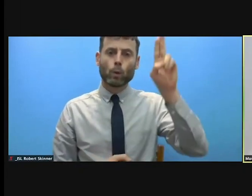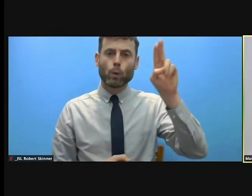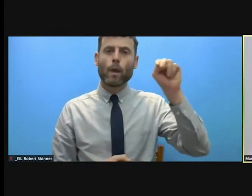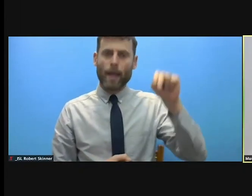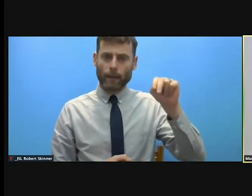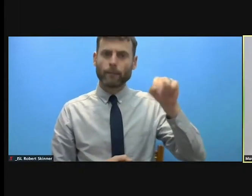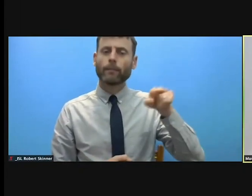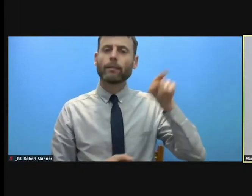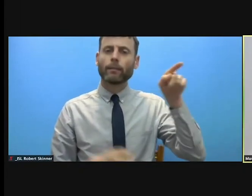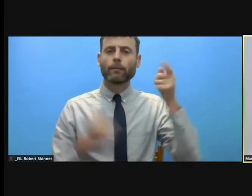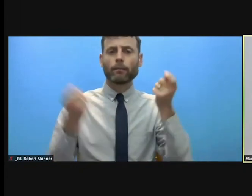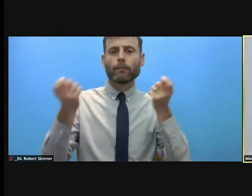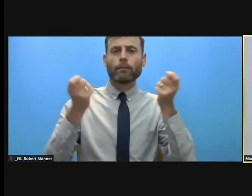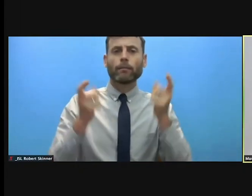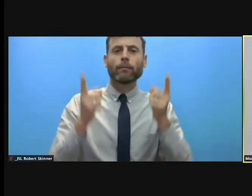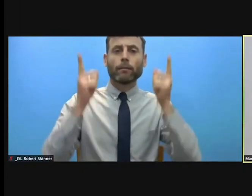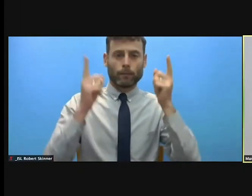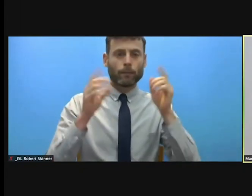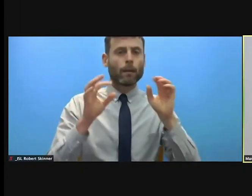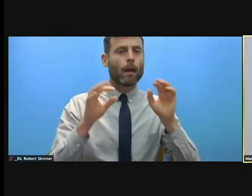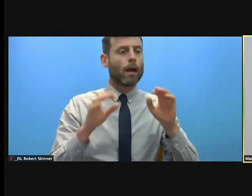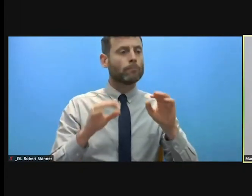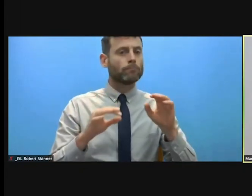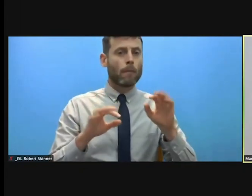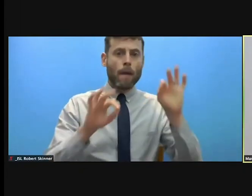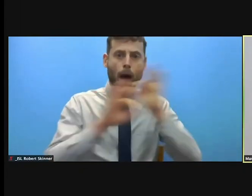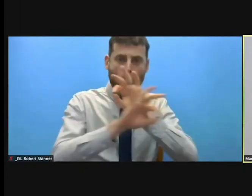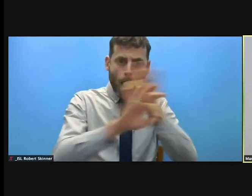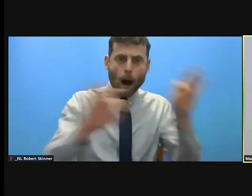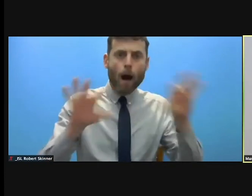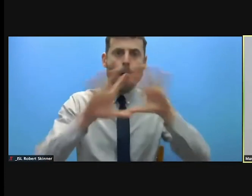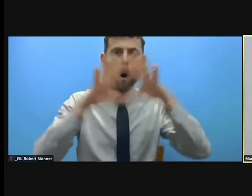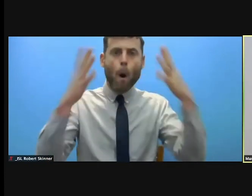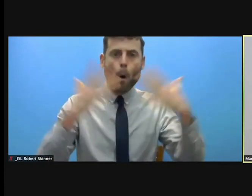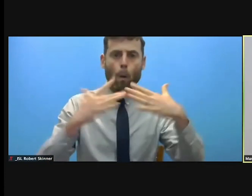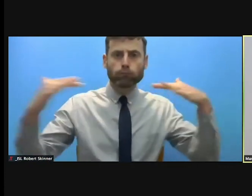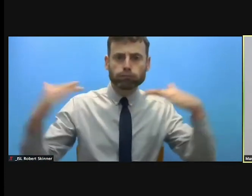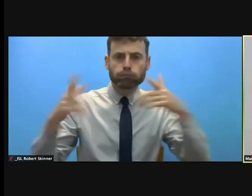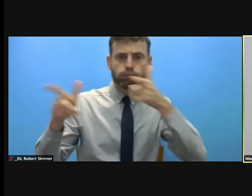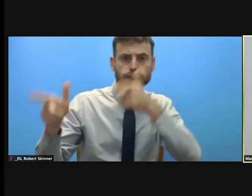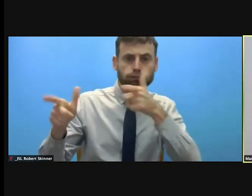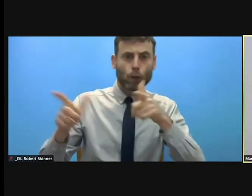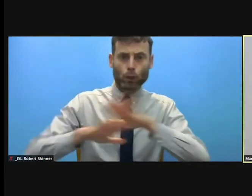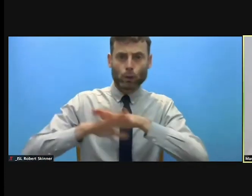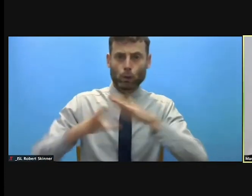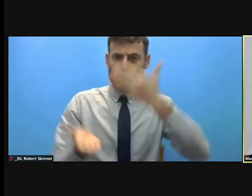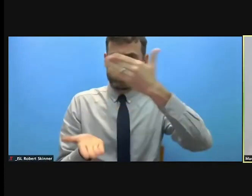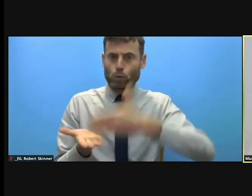the pandemic did not turn out to be a catalyst for peace. On the contemporary, actually. The